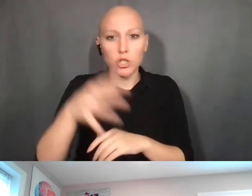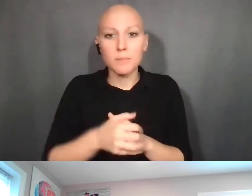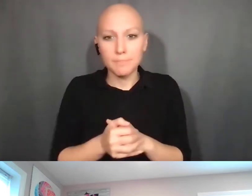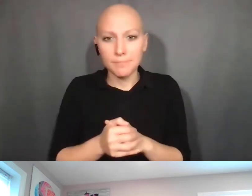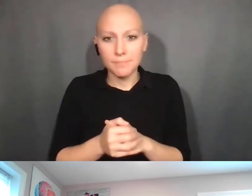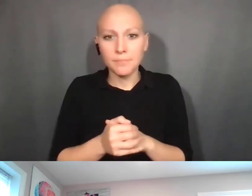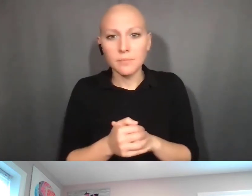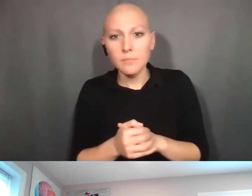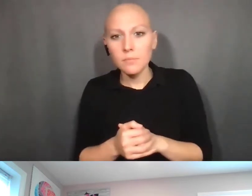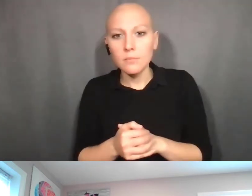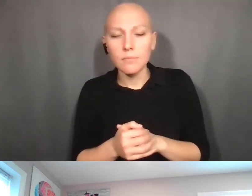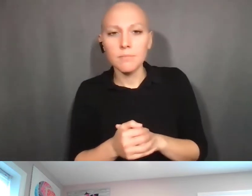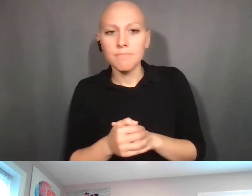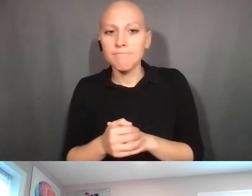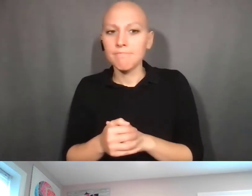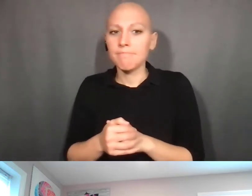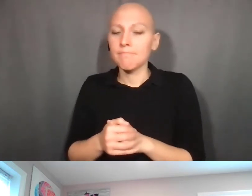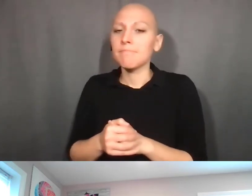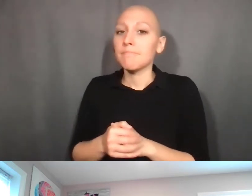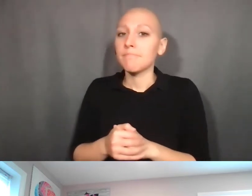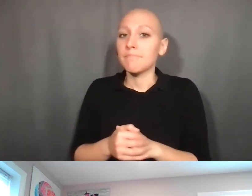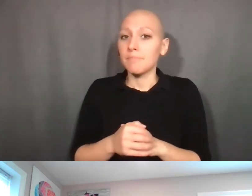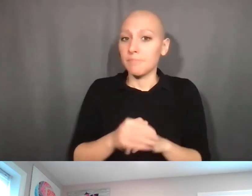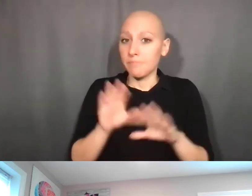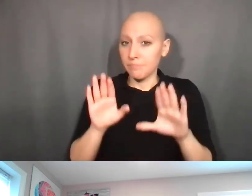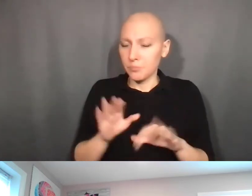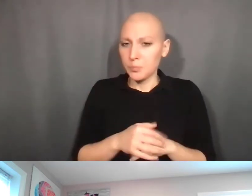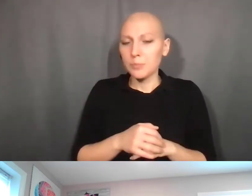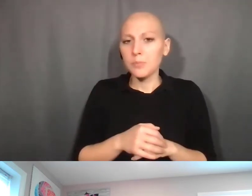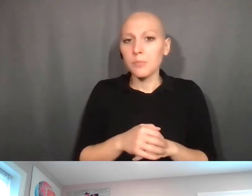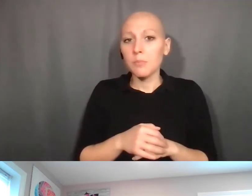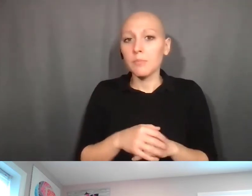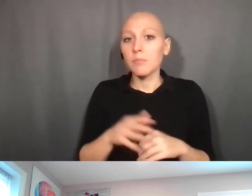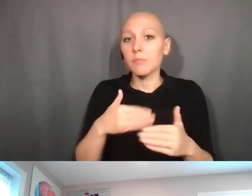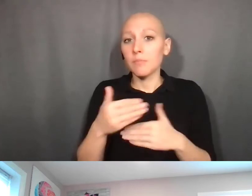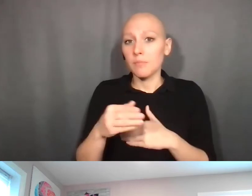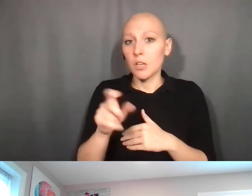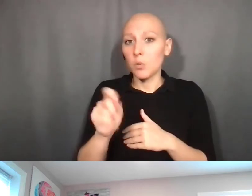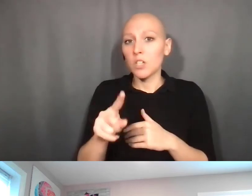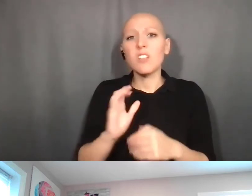Kristin Ta: Great. So I have one here: Our institution reported an invention and IP,